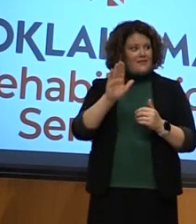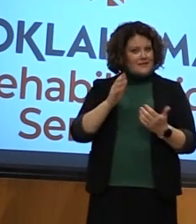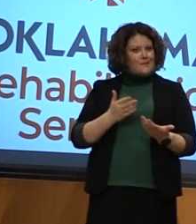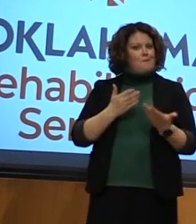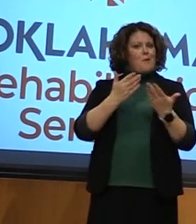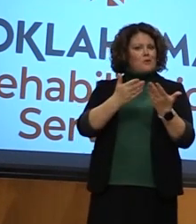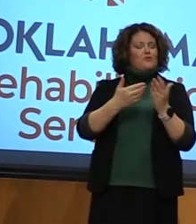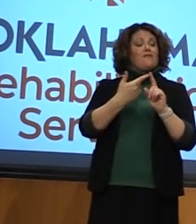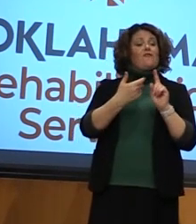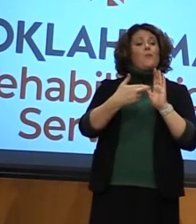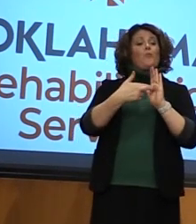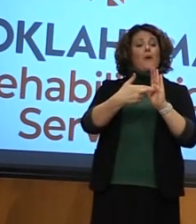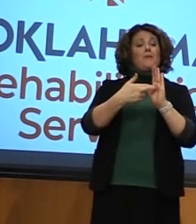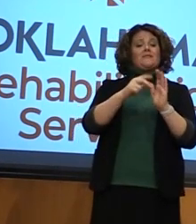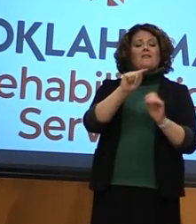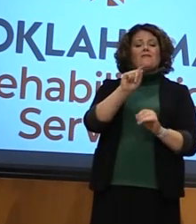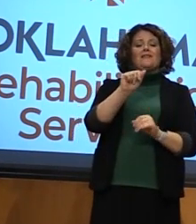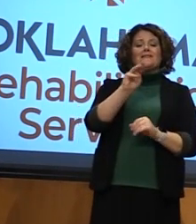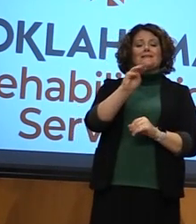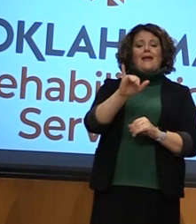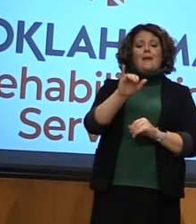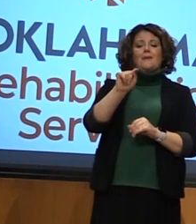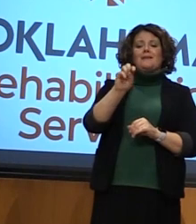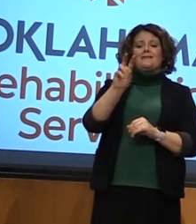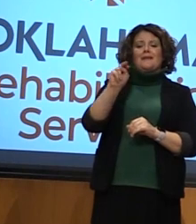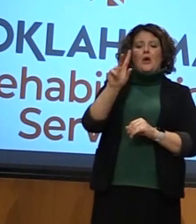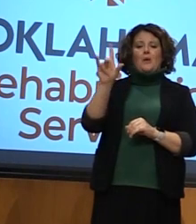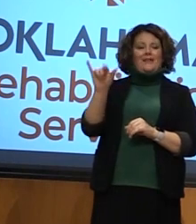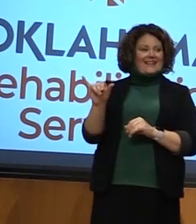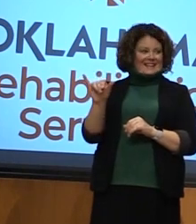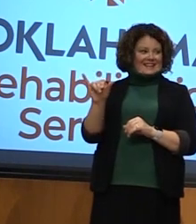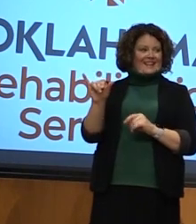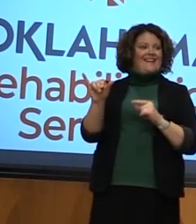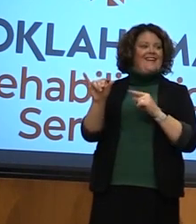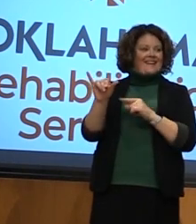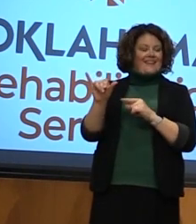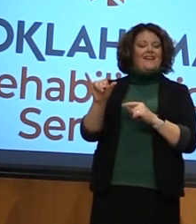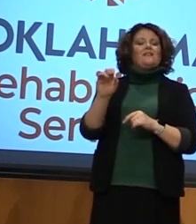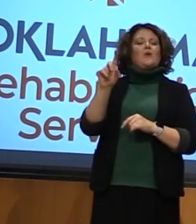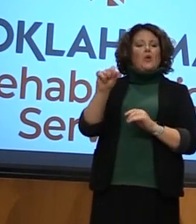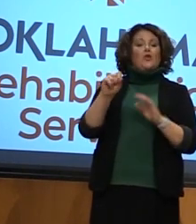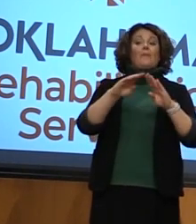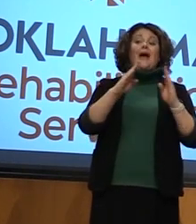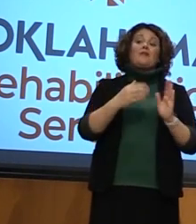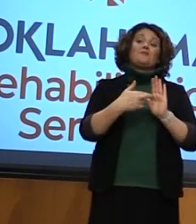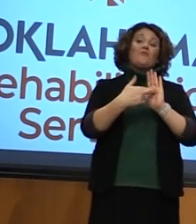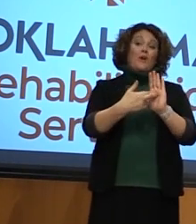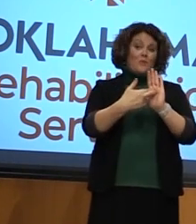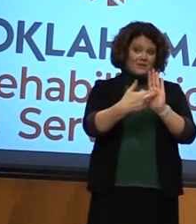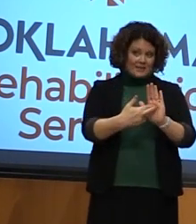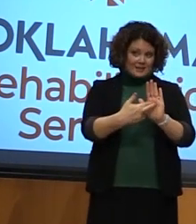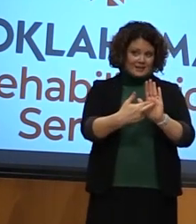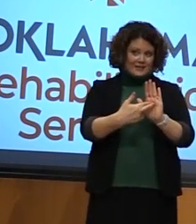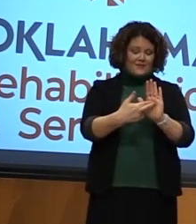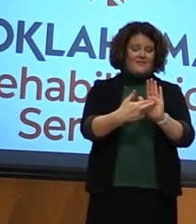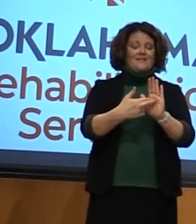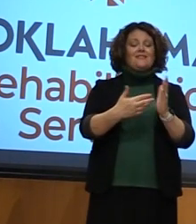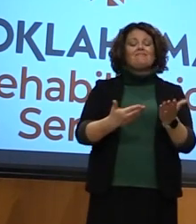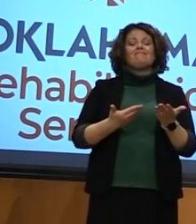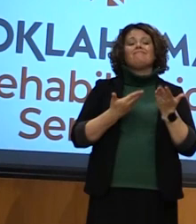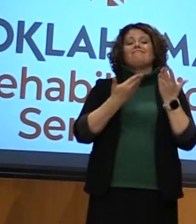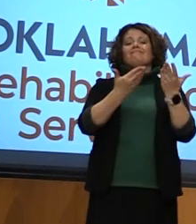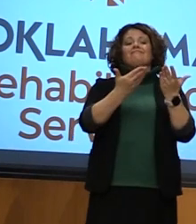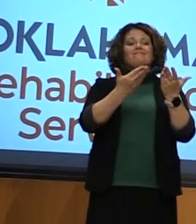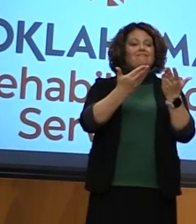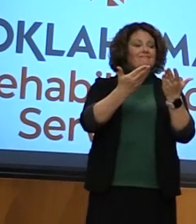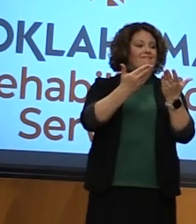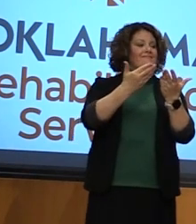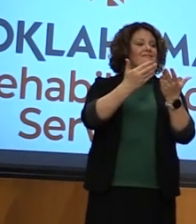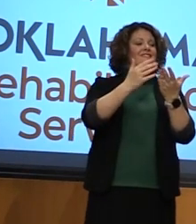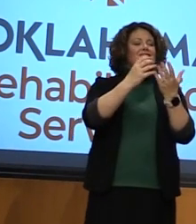of Representative Tammy Townley, the Oklahoma House of Representatives extends to Abigail Norton sincere